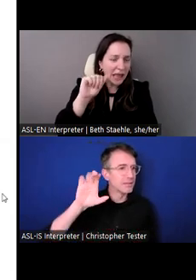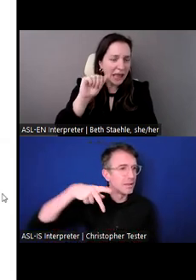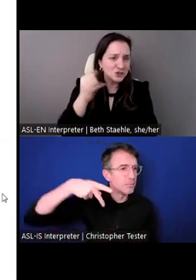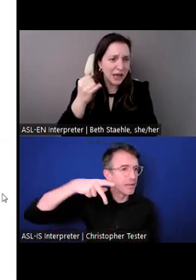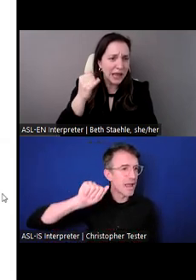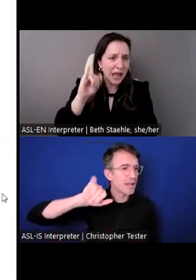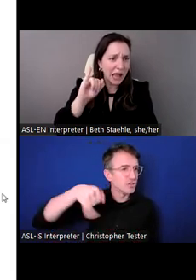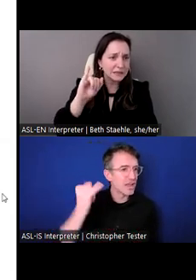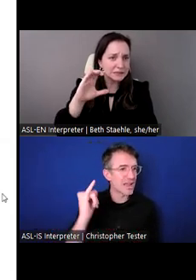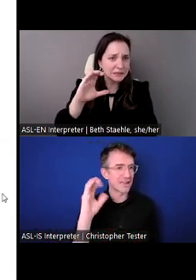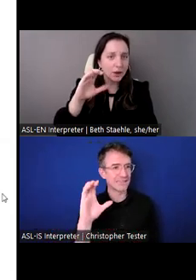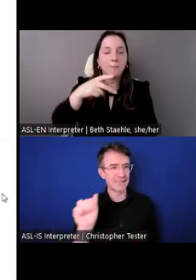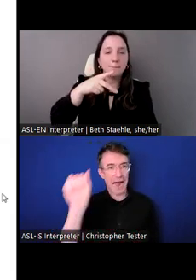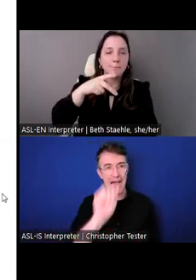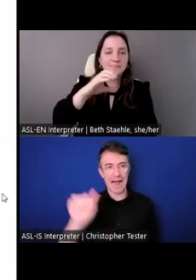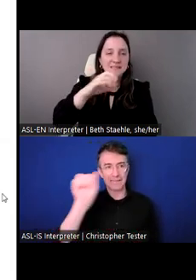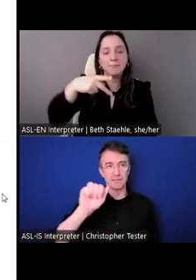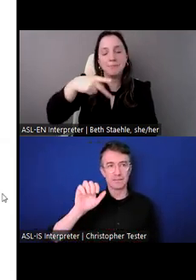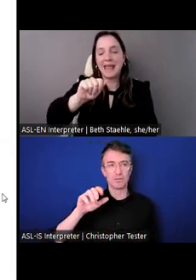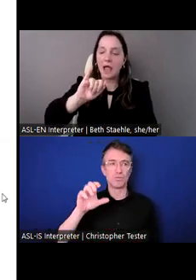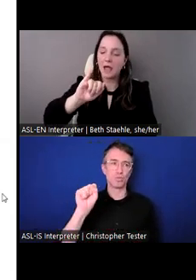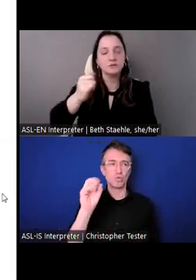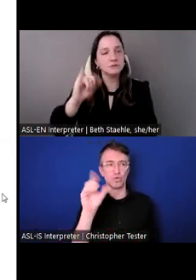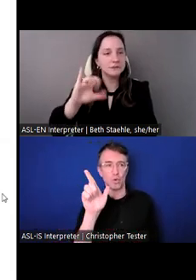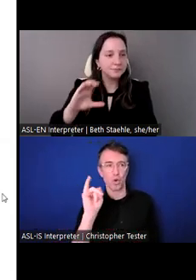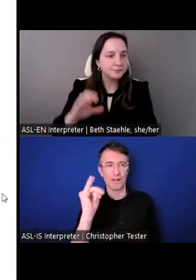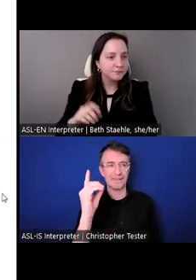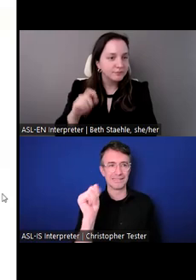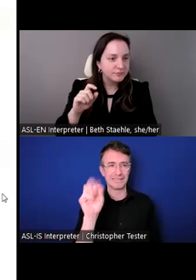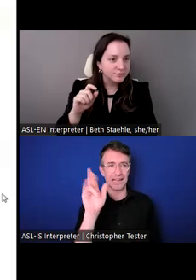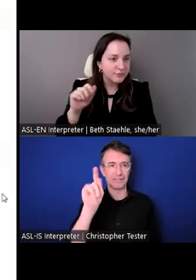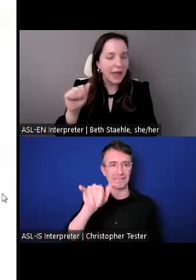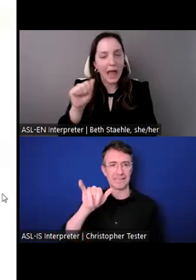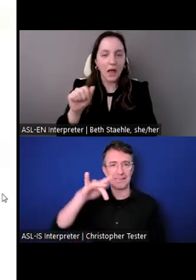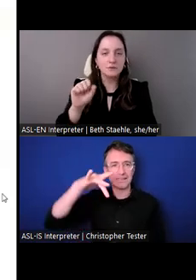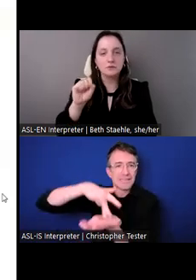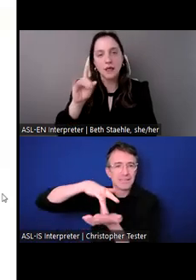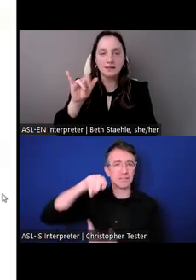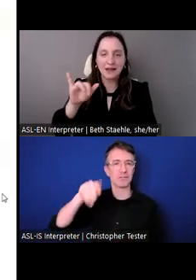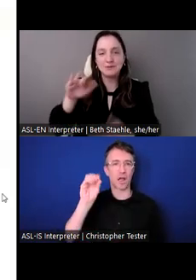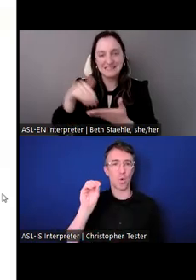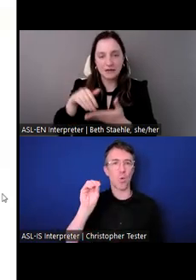I spoke at this career fair three years ago.